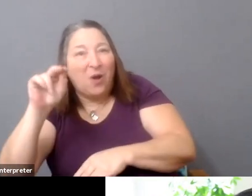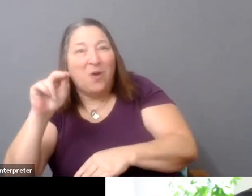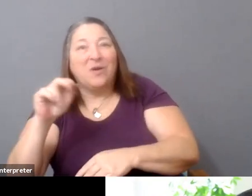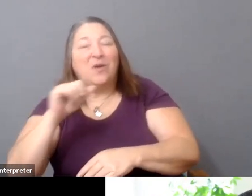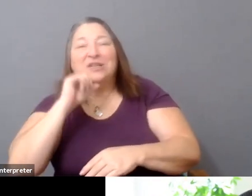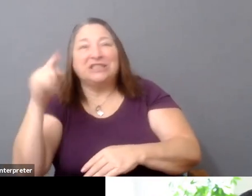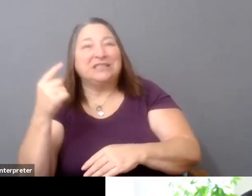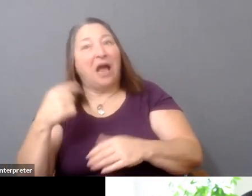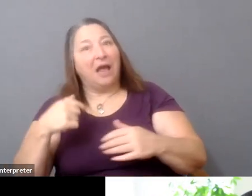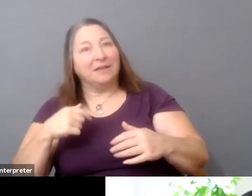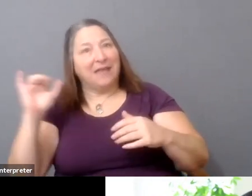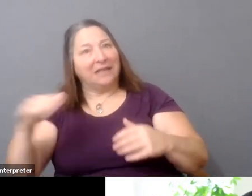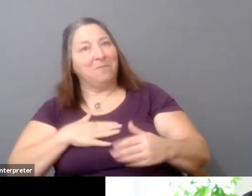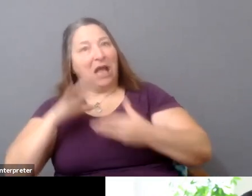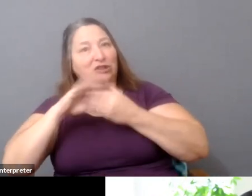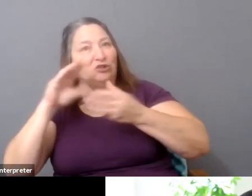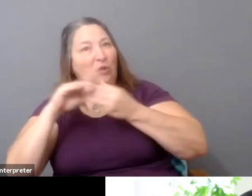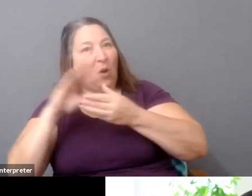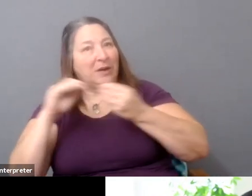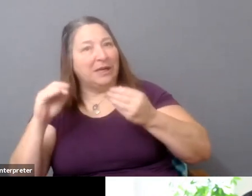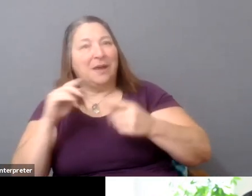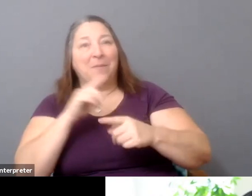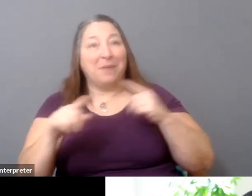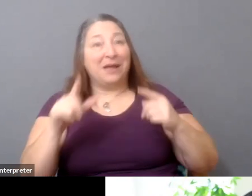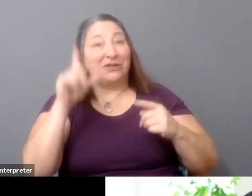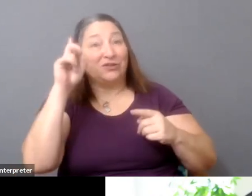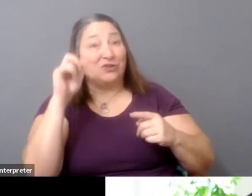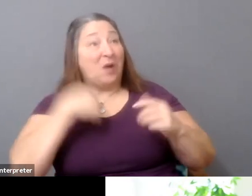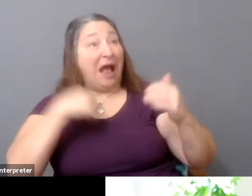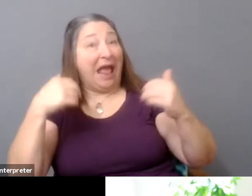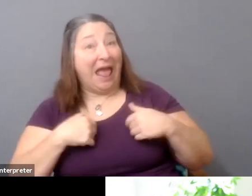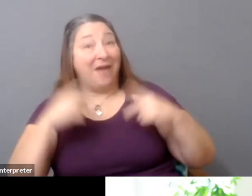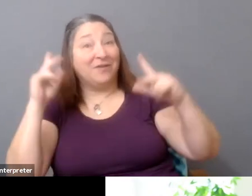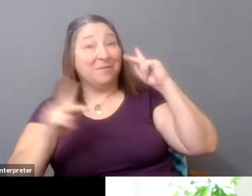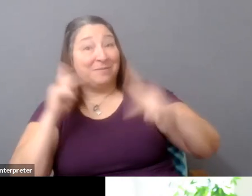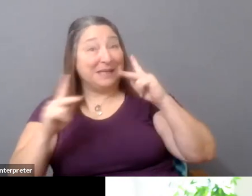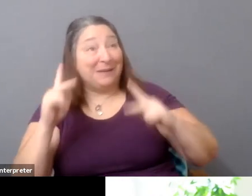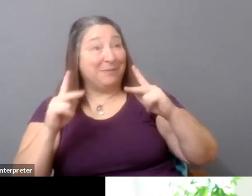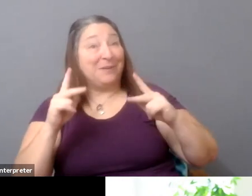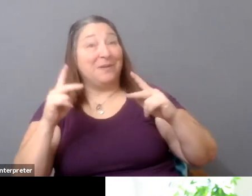It's like, do you have the anchors that you're going to need from day one who are just as excited about the stories that you want to tell,